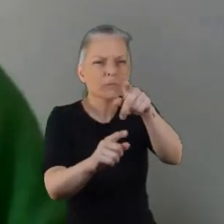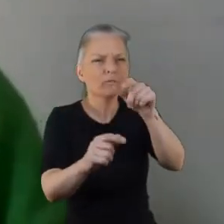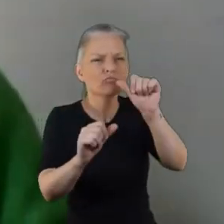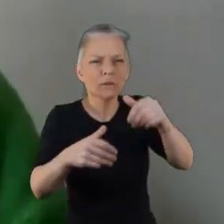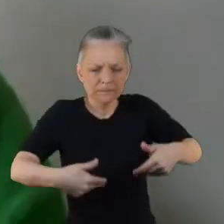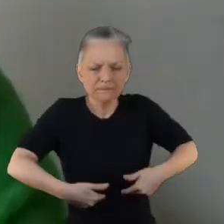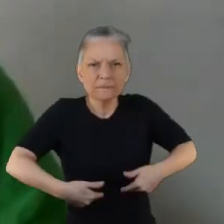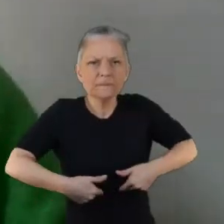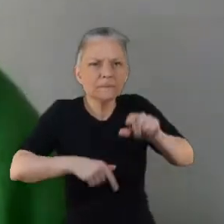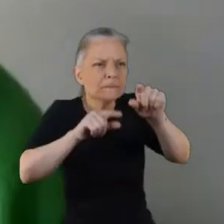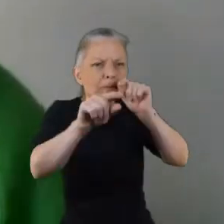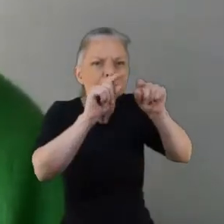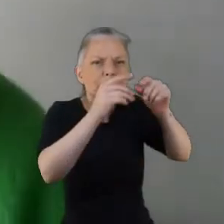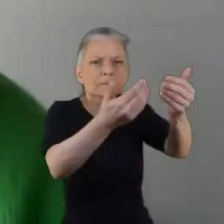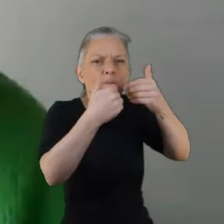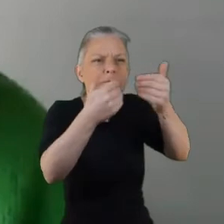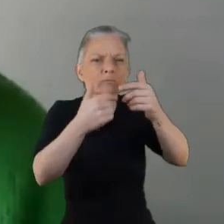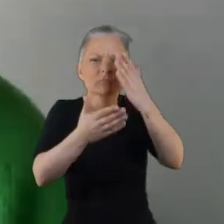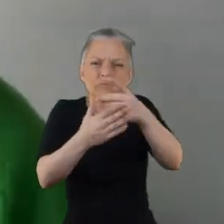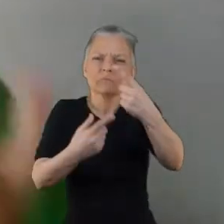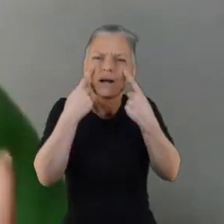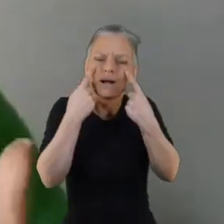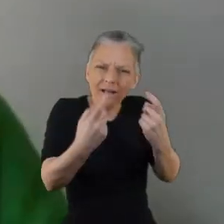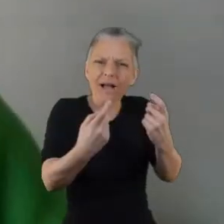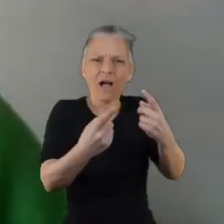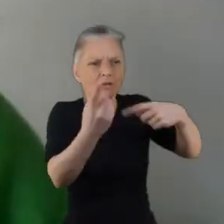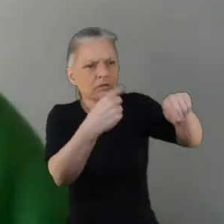what they have to say and you value their experiences and I think that's that is massive.